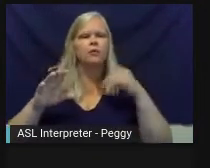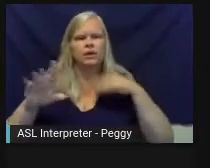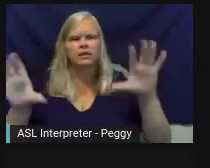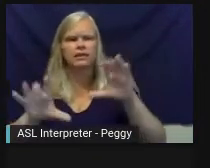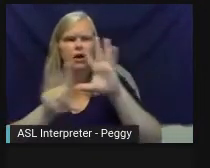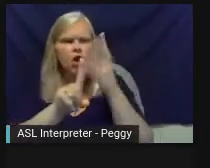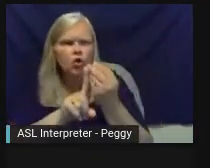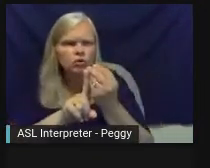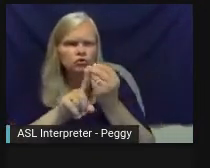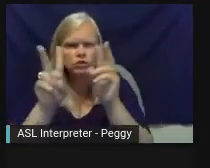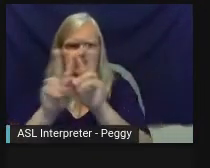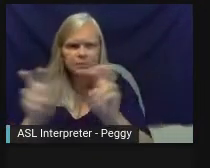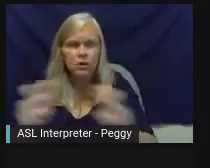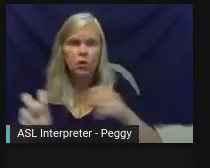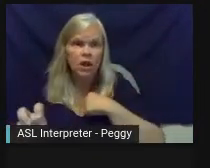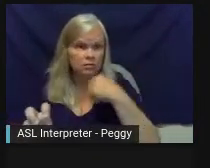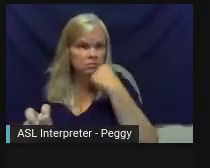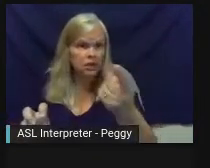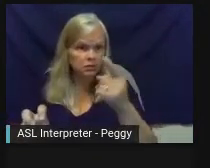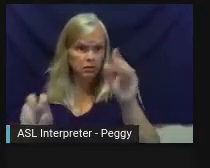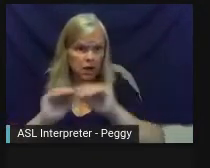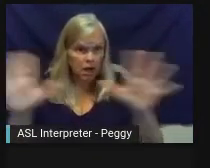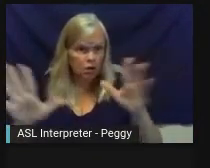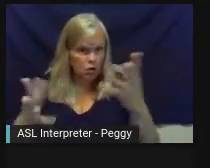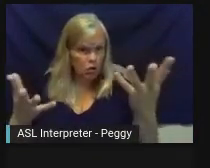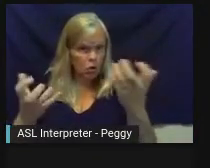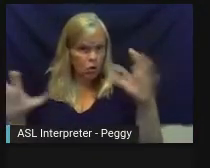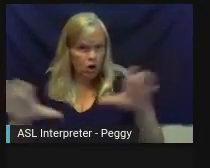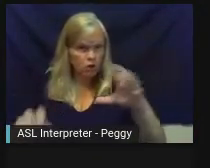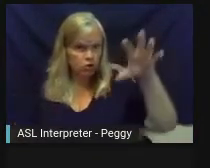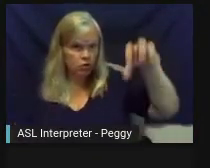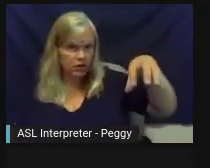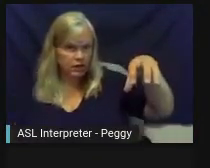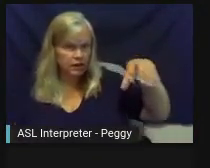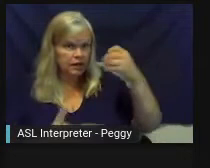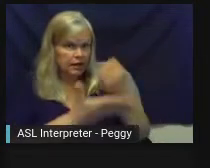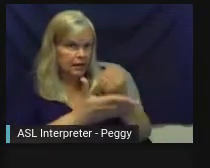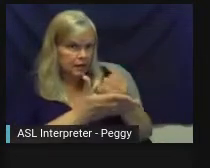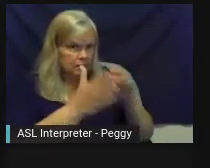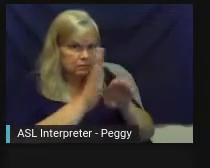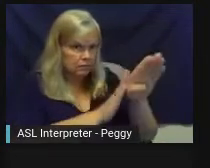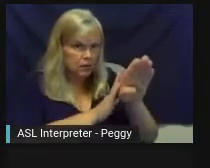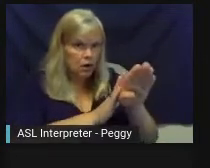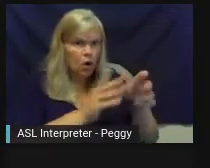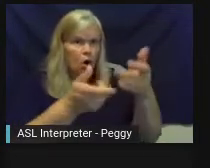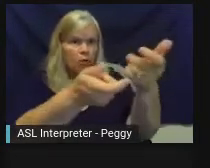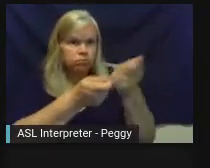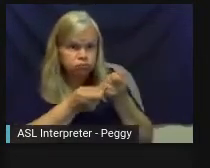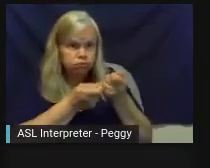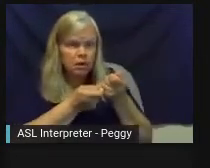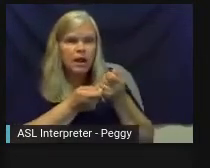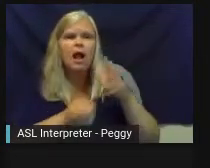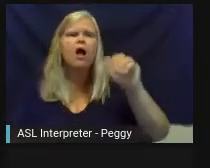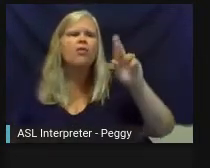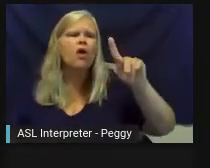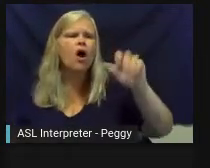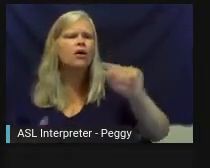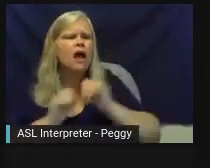very clear that if you want to do this thing over here, economic development or talent attraction, here's how the arts can help you.